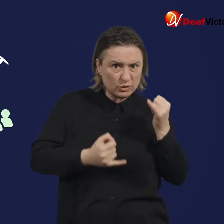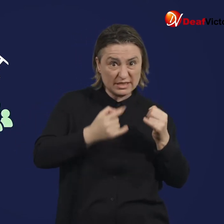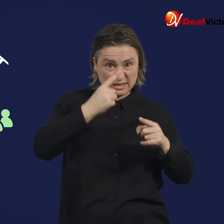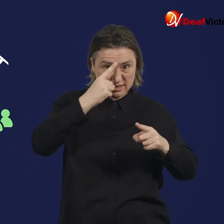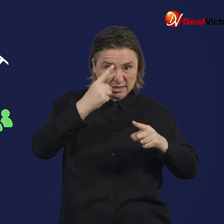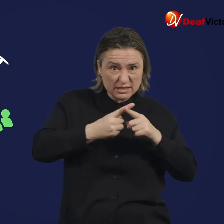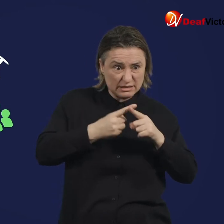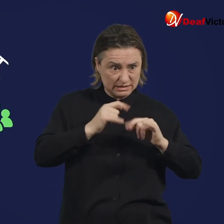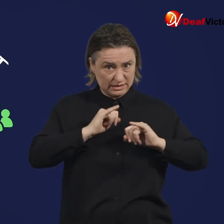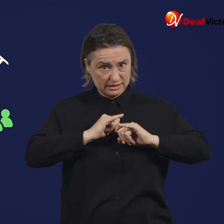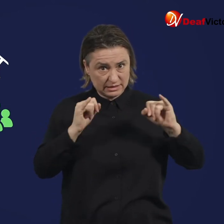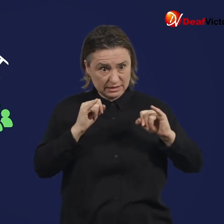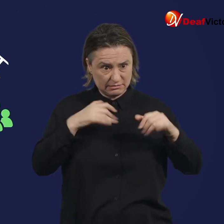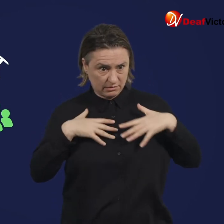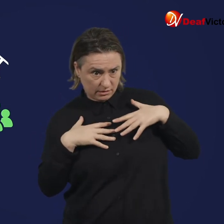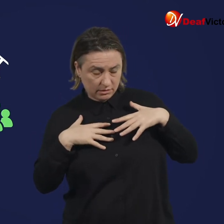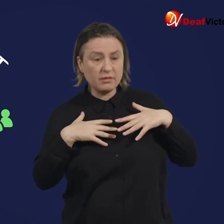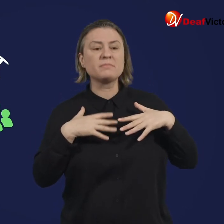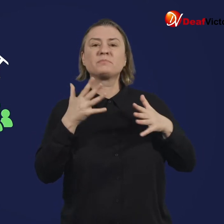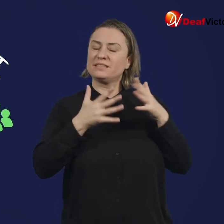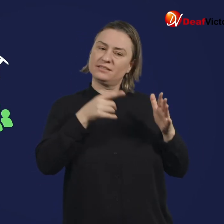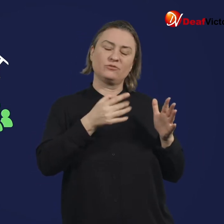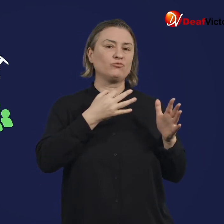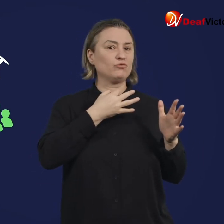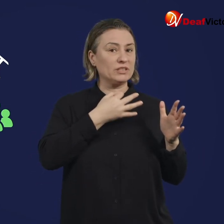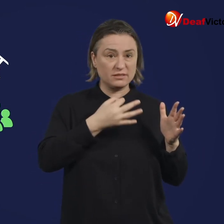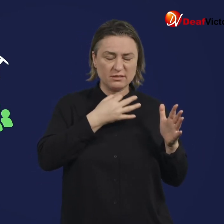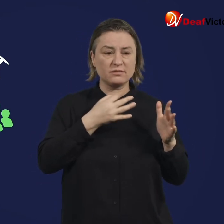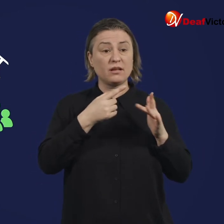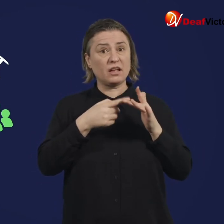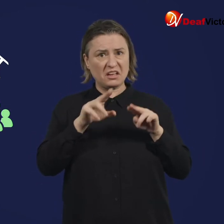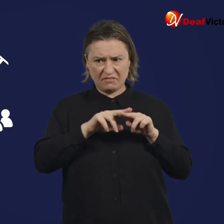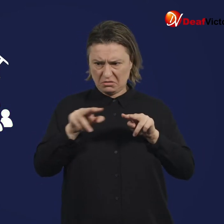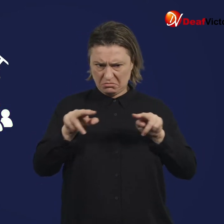If the first group of participants become sick or experience negative side effects, the vaccination is deemed to be unsafe.